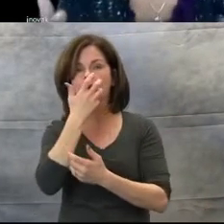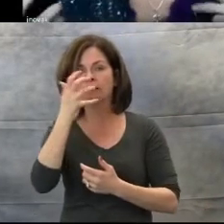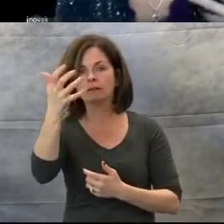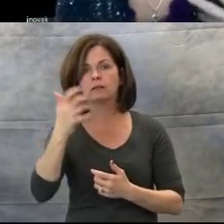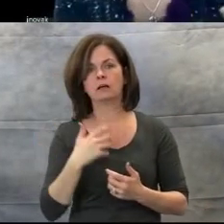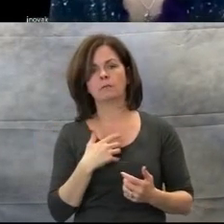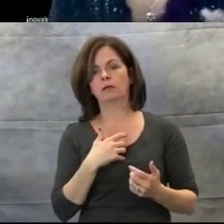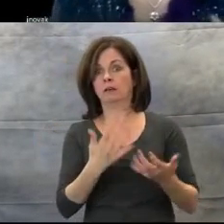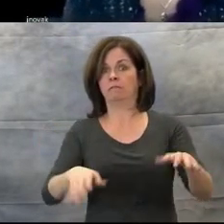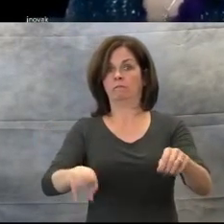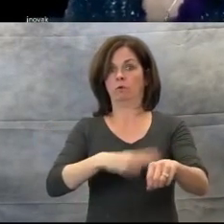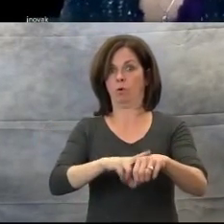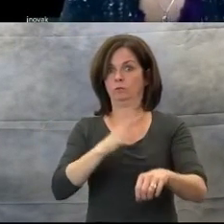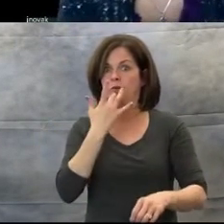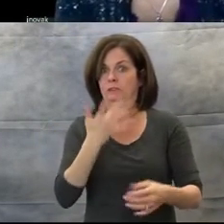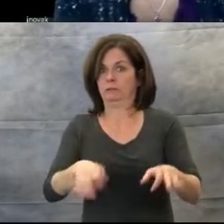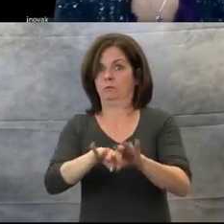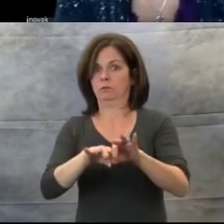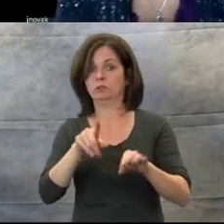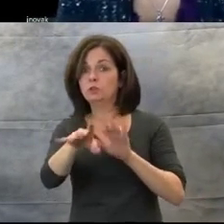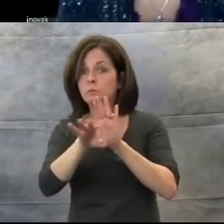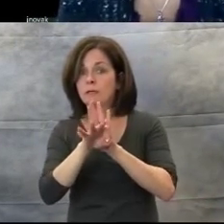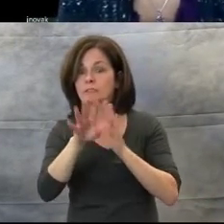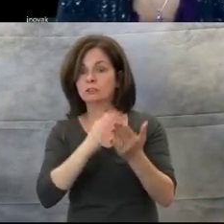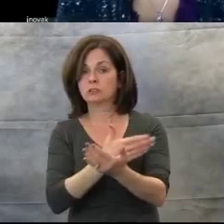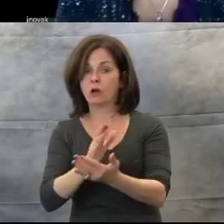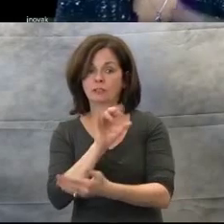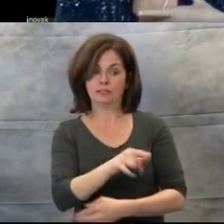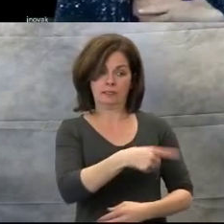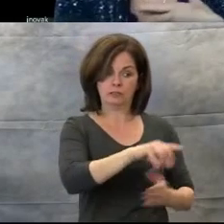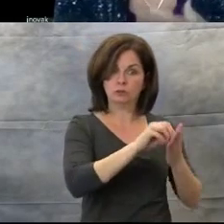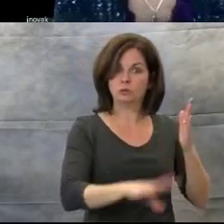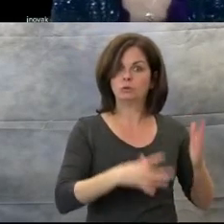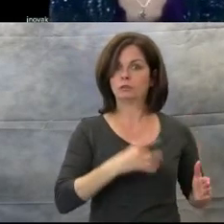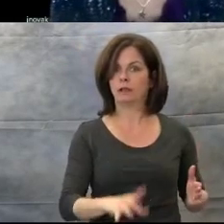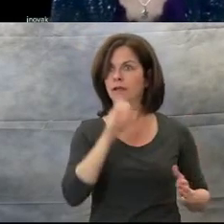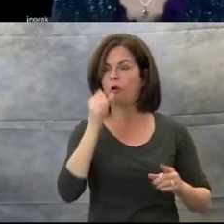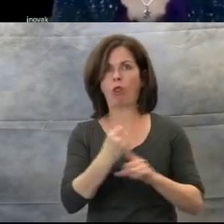that students like. One of them that I use is